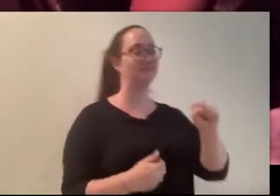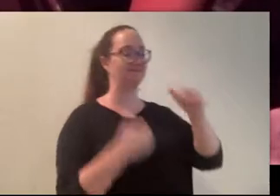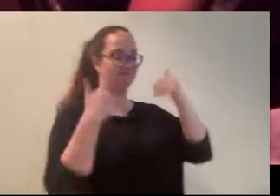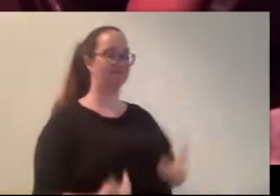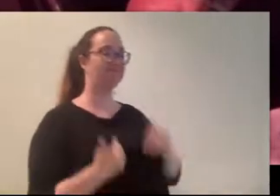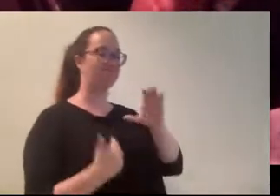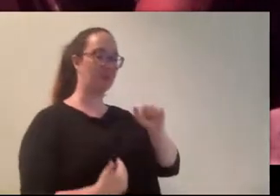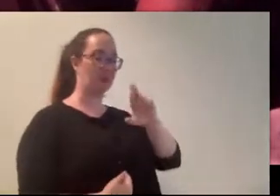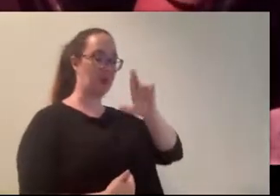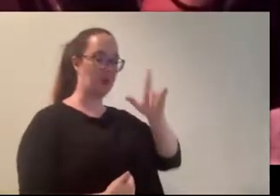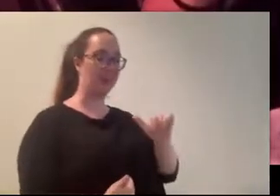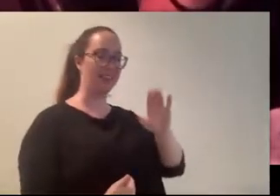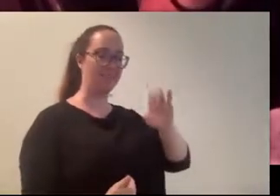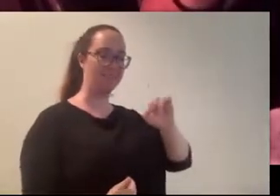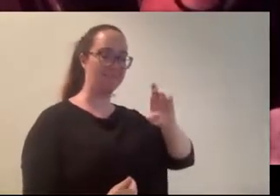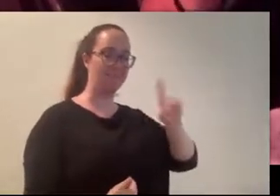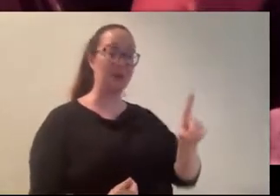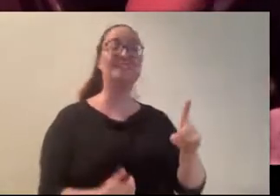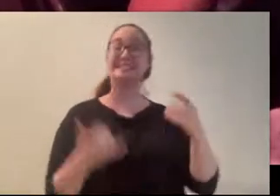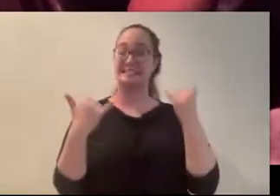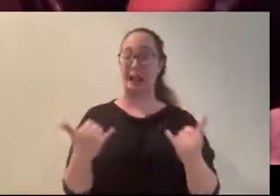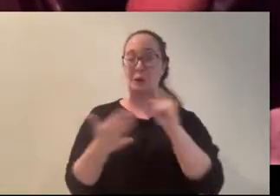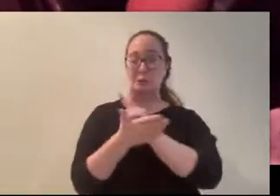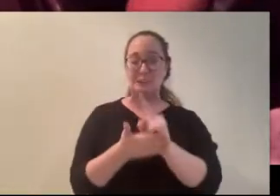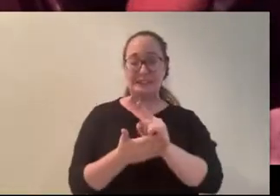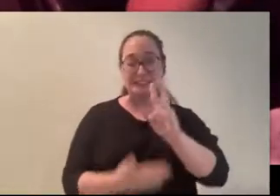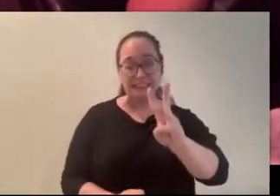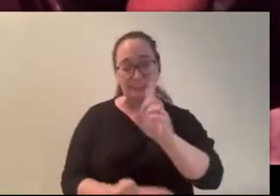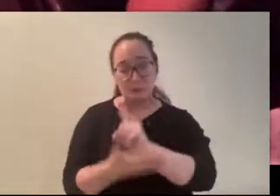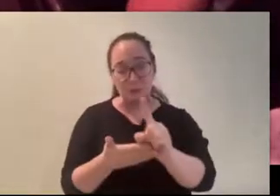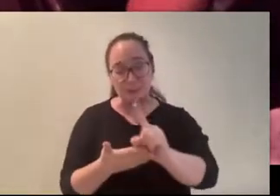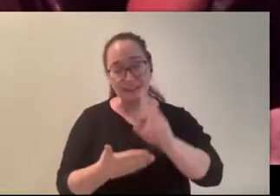We did it. We made it 6 weeks. We're almost to 2 months doing this podcast.